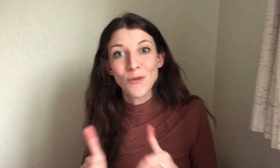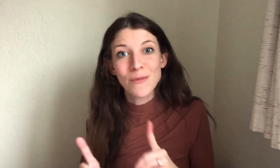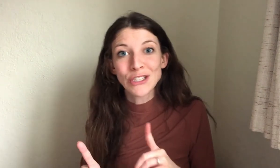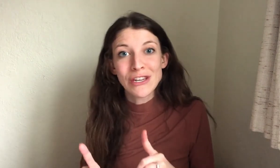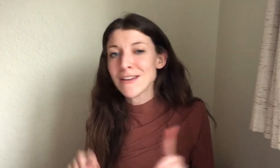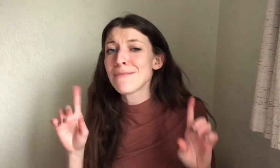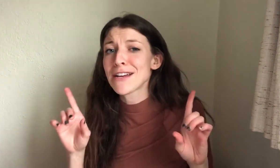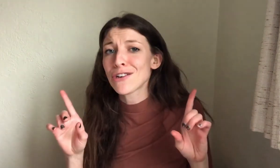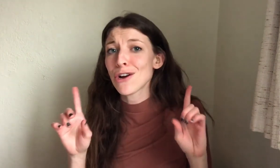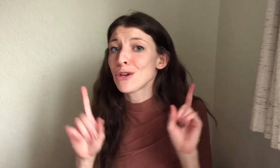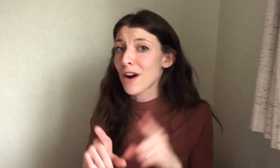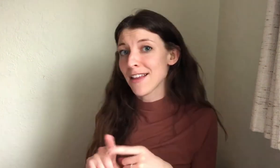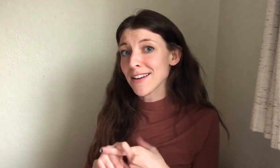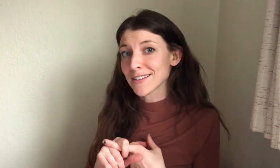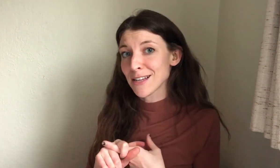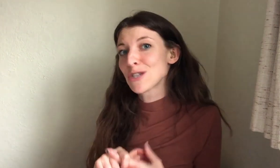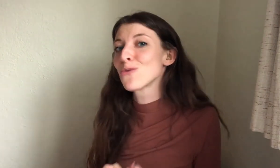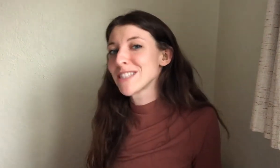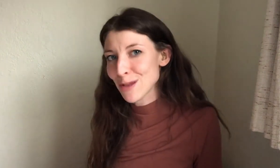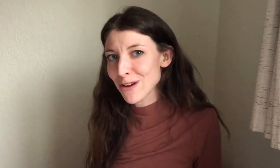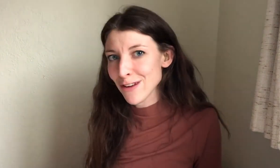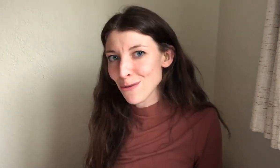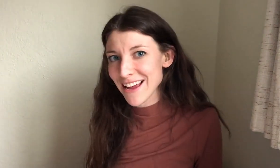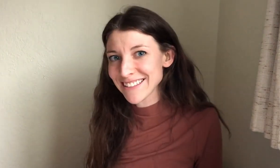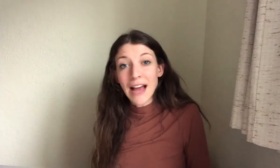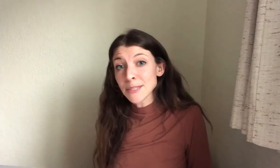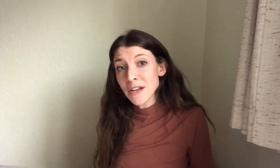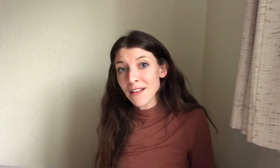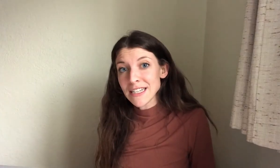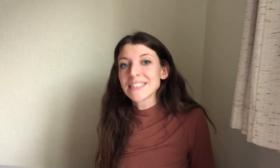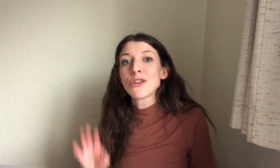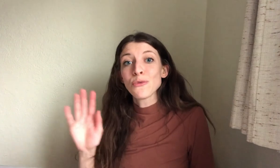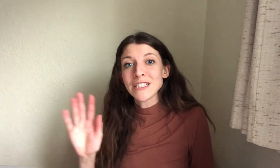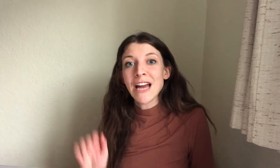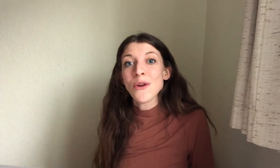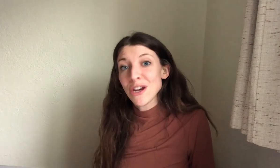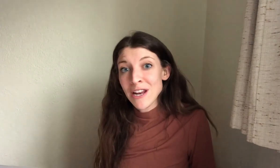room as your TV, make sure you are(no more than) 23 feet away. Last but not least, the ReSound hearing